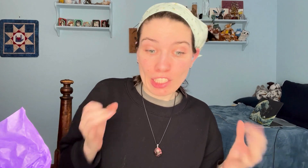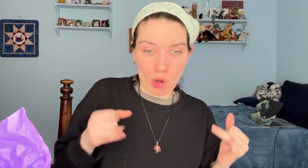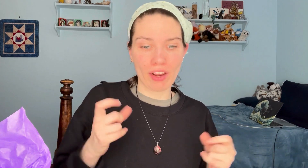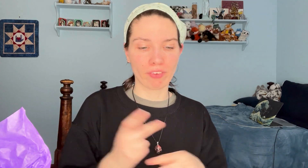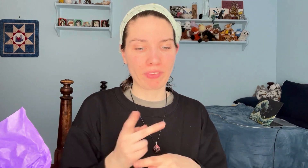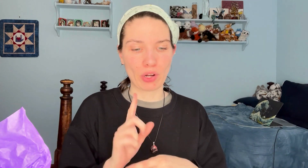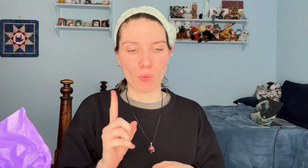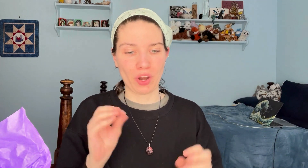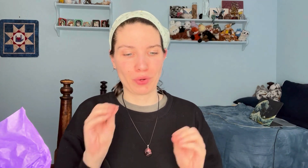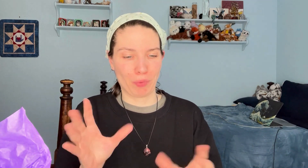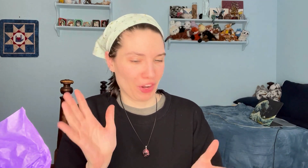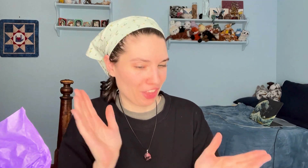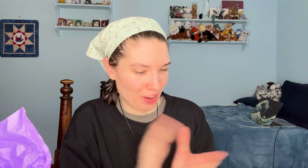So now I have to figure out where to put them